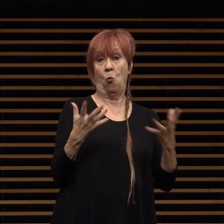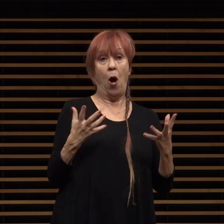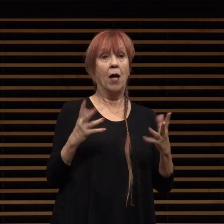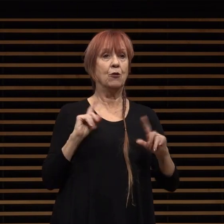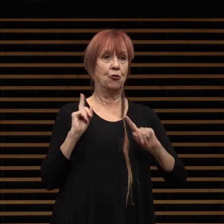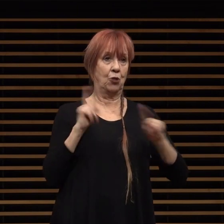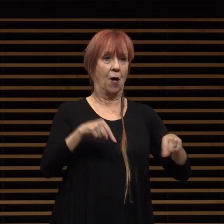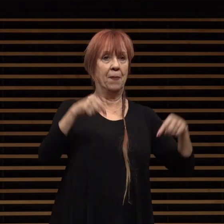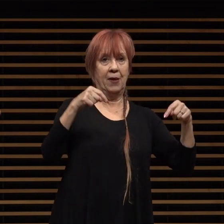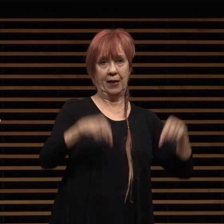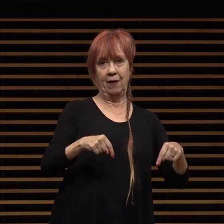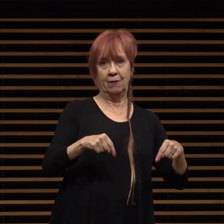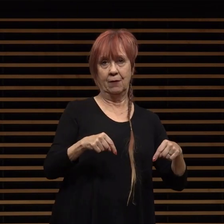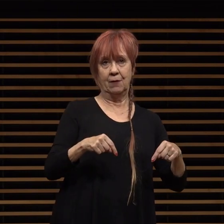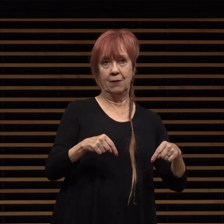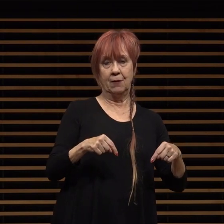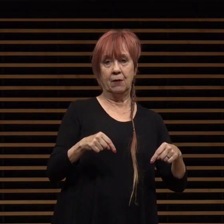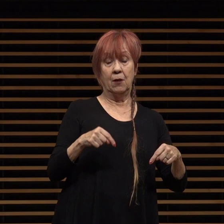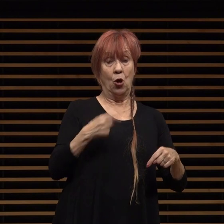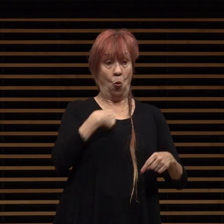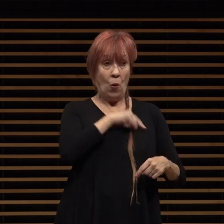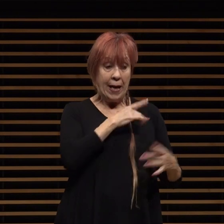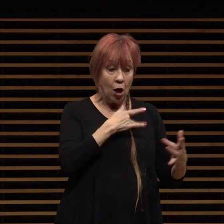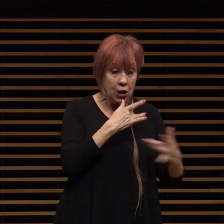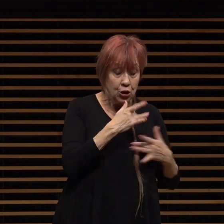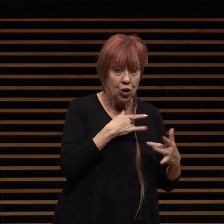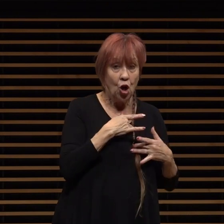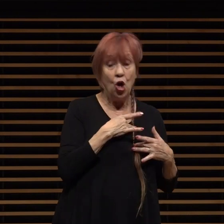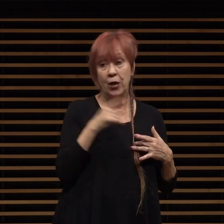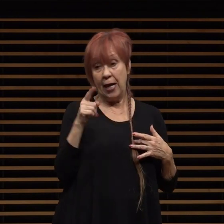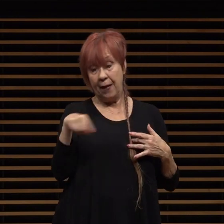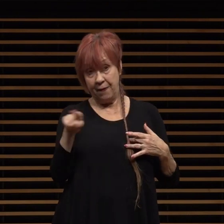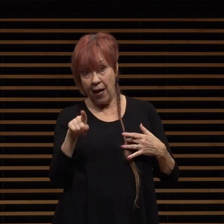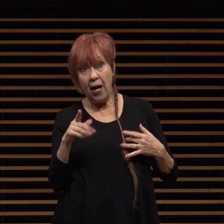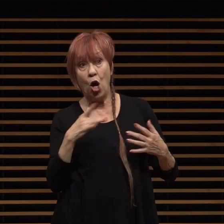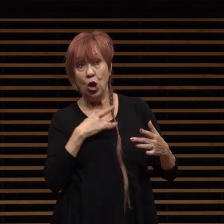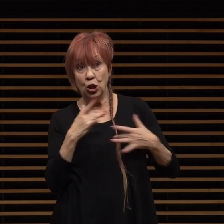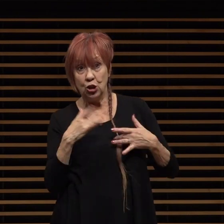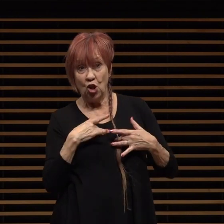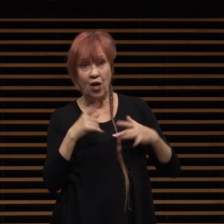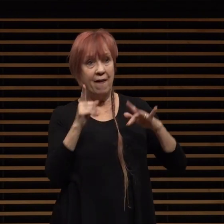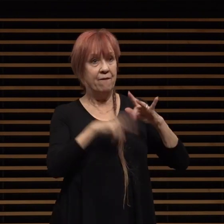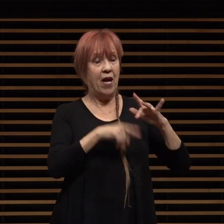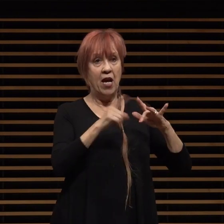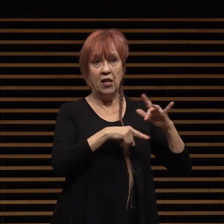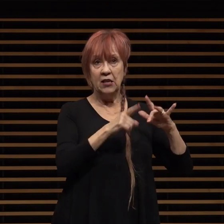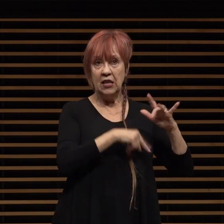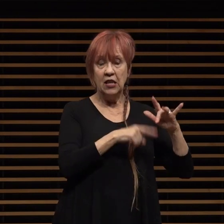we are concerned and they are concerned about the vacancy rate and that's why